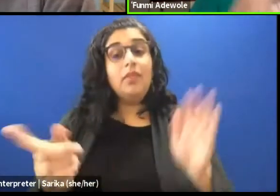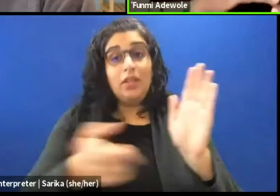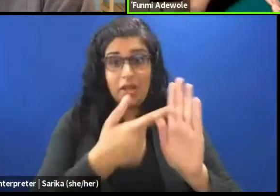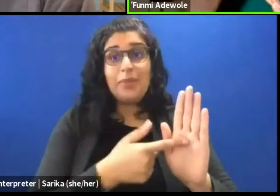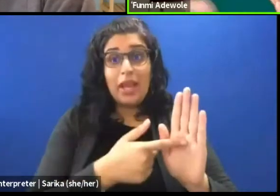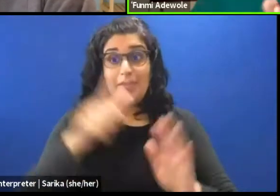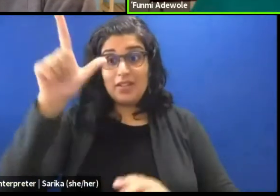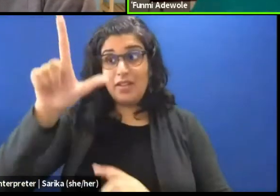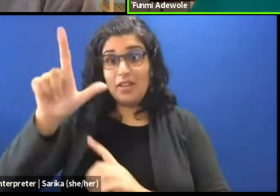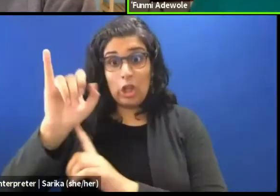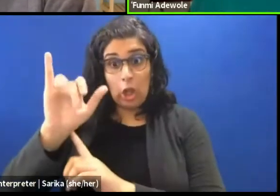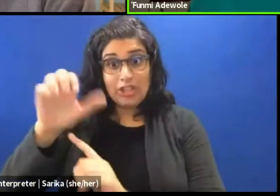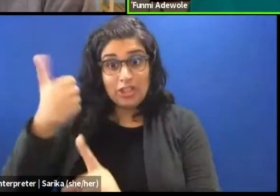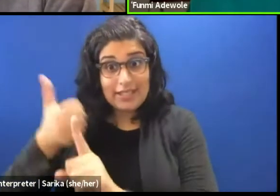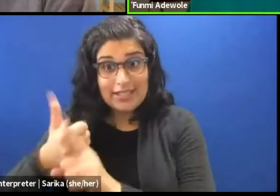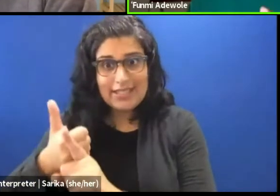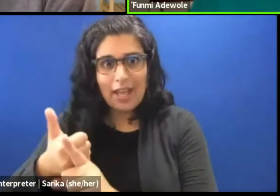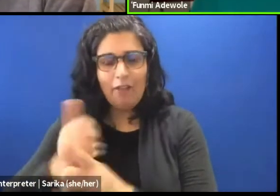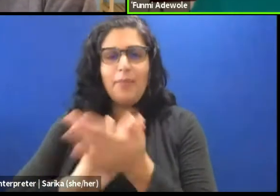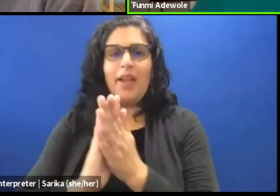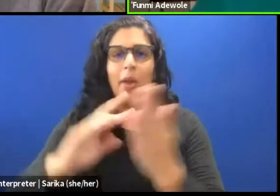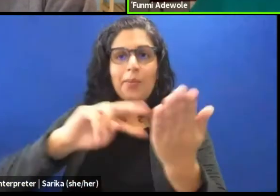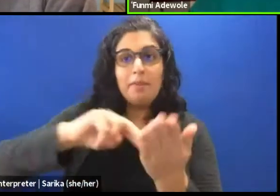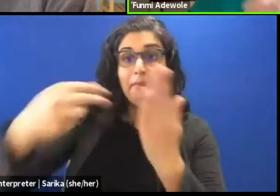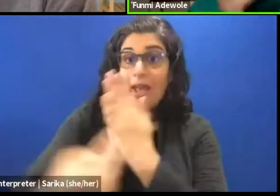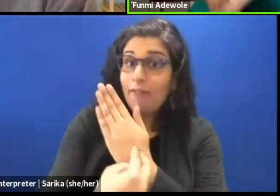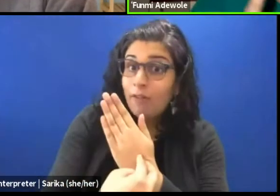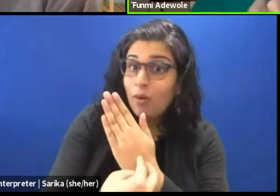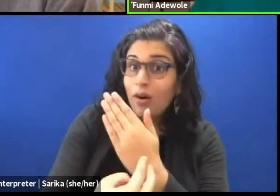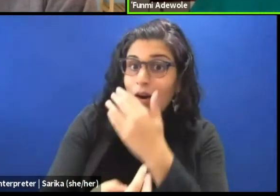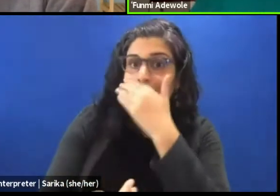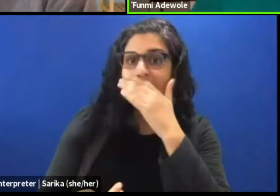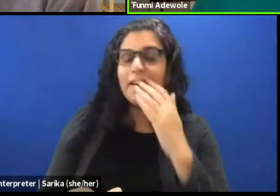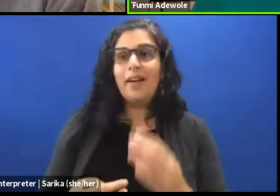very metaphorical sometimes, and symbolic.